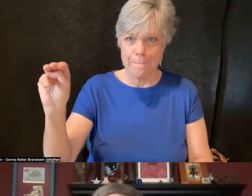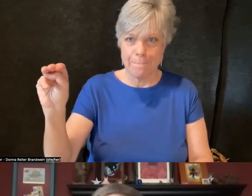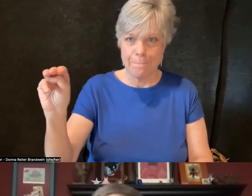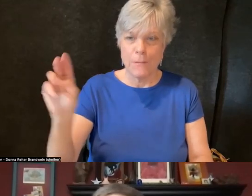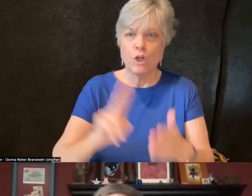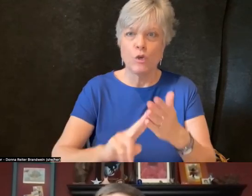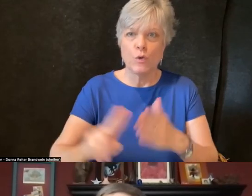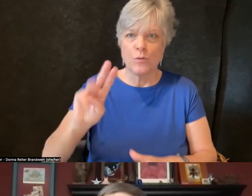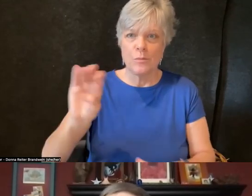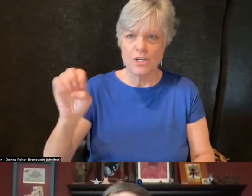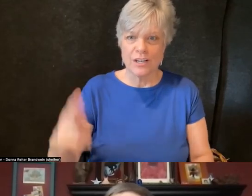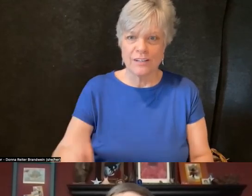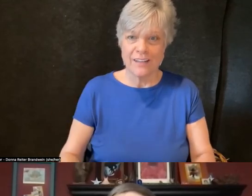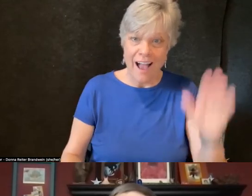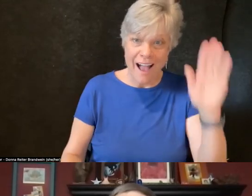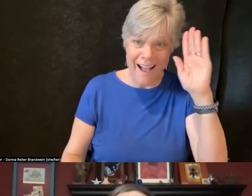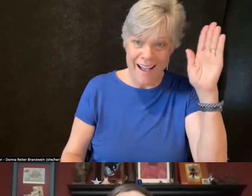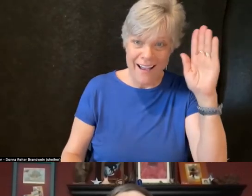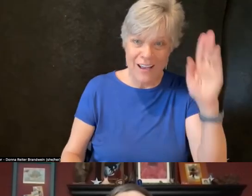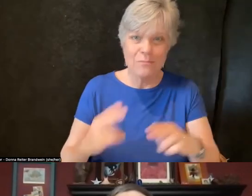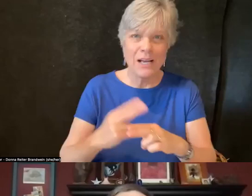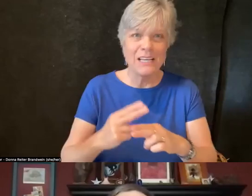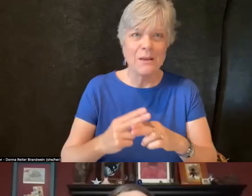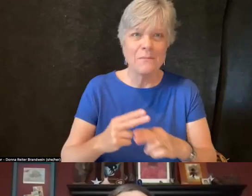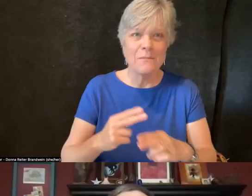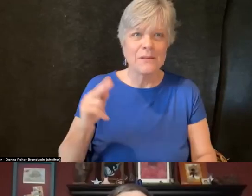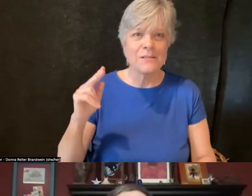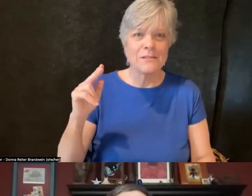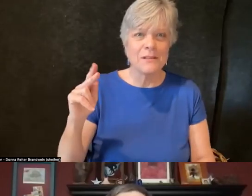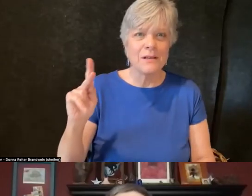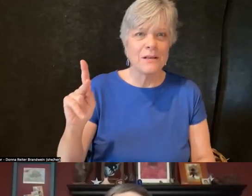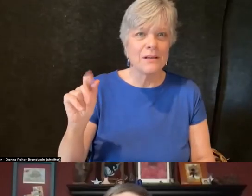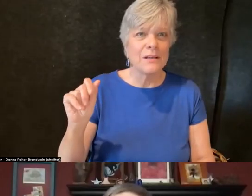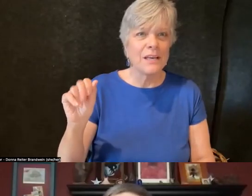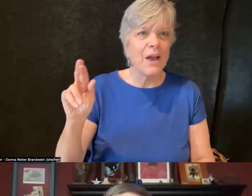[Kara] Hi, everybody, my name is Kara. I use she, her pronouns. Thank you, Diane and Ann,